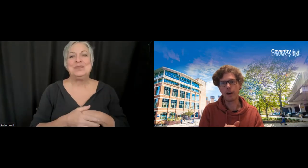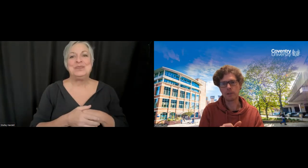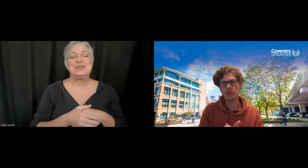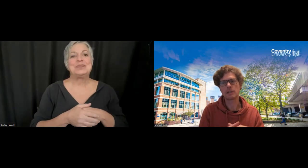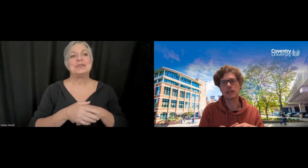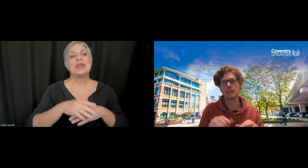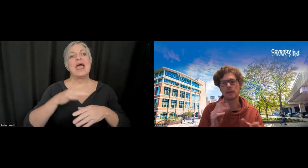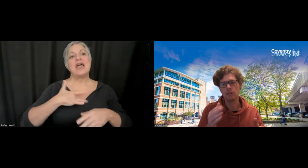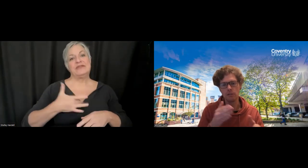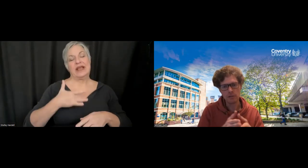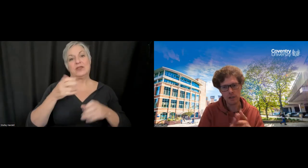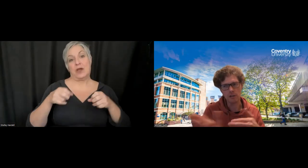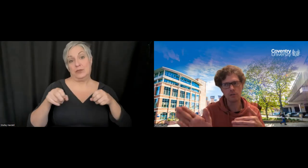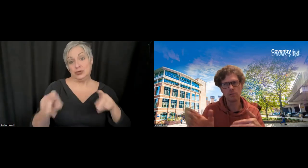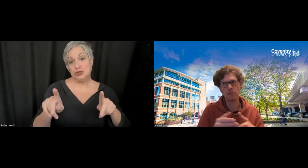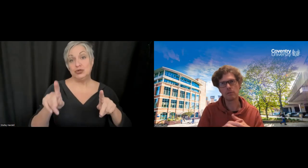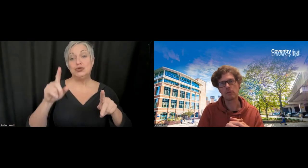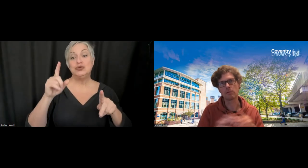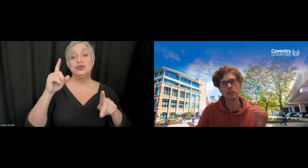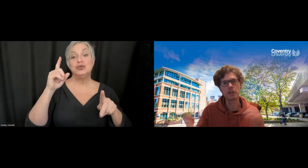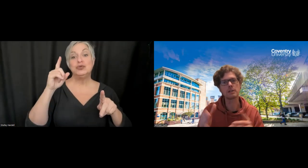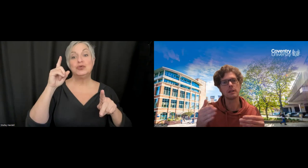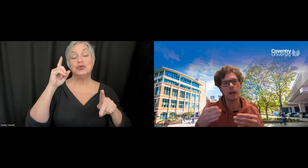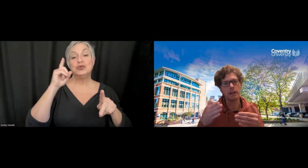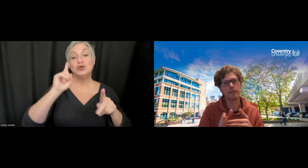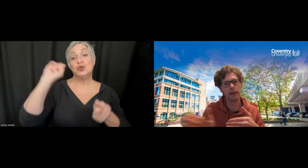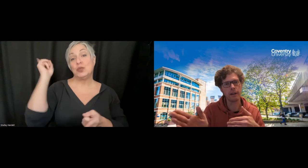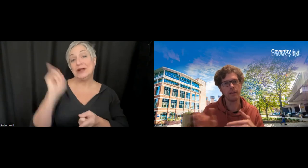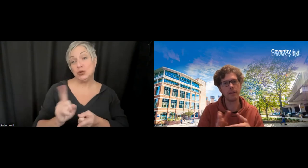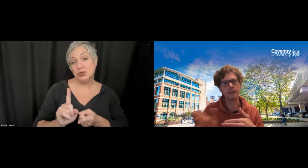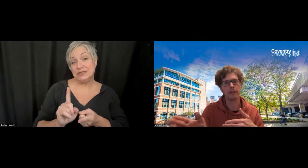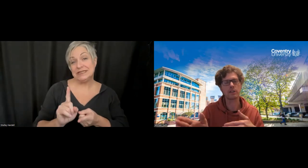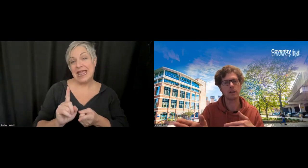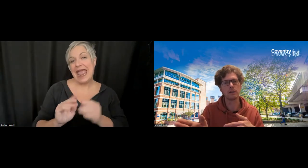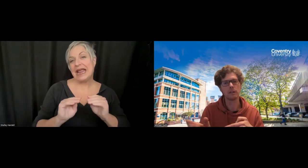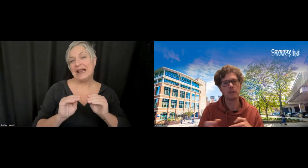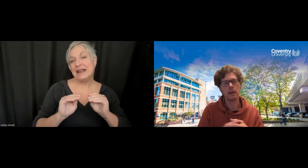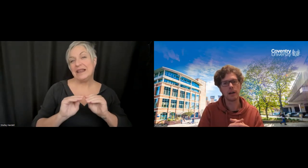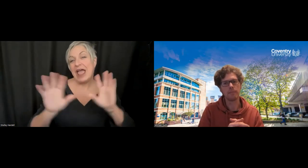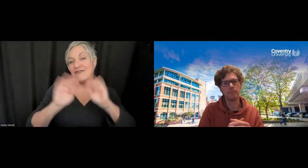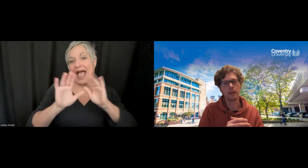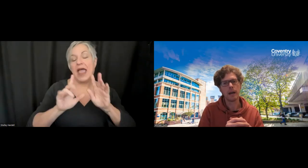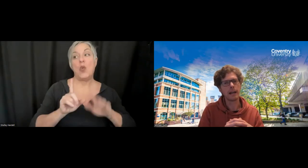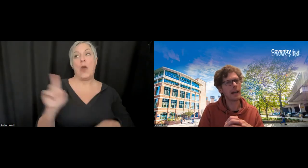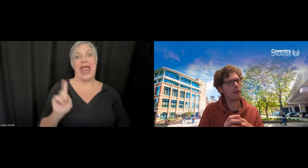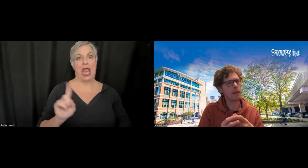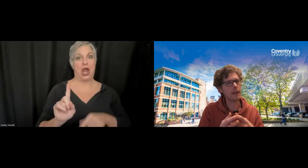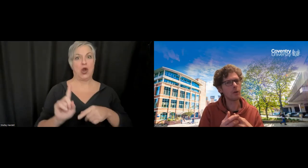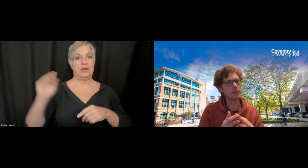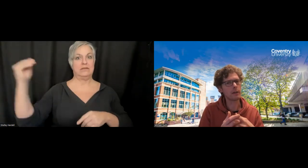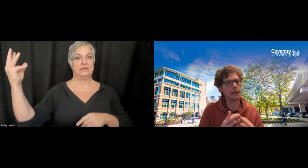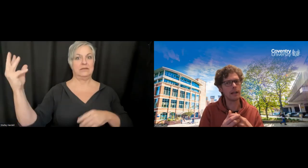opportunity to reduce and define that direction -- also it needs